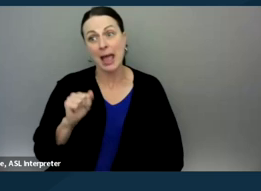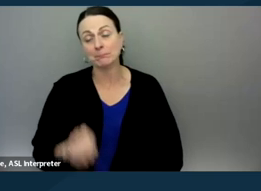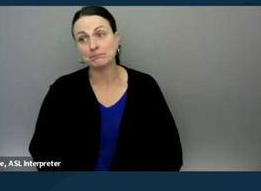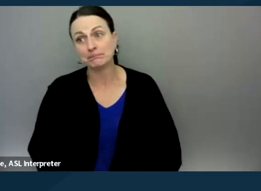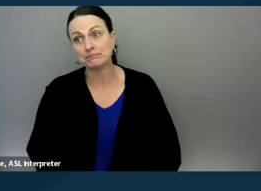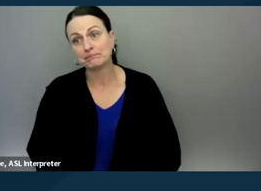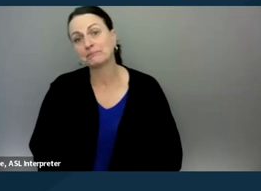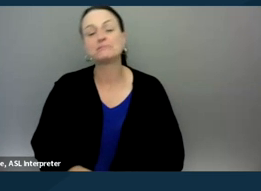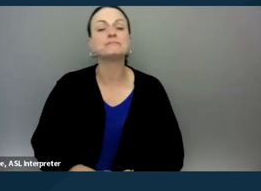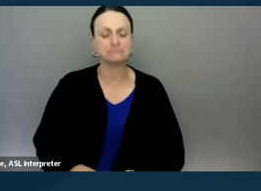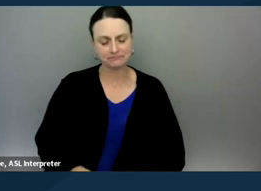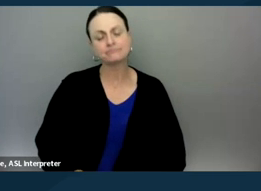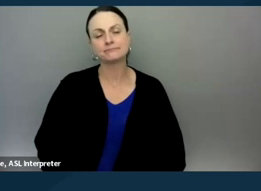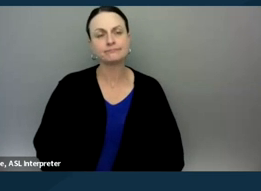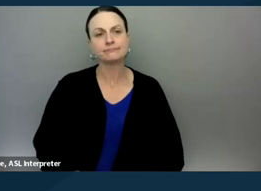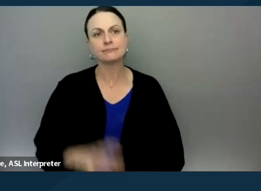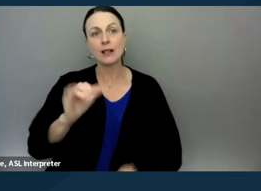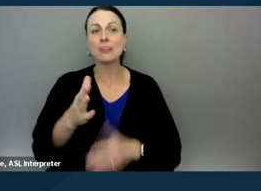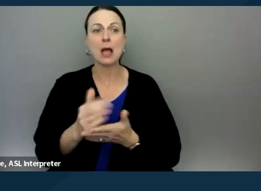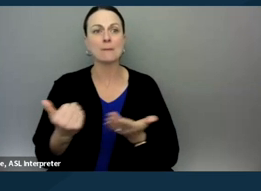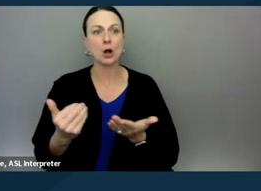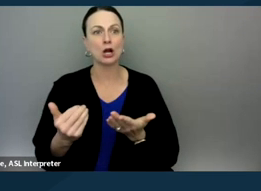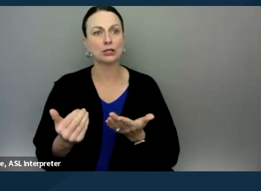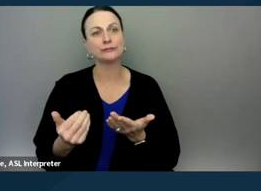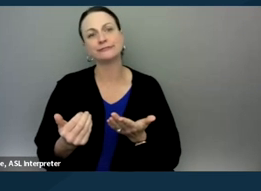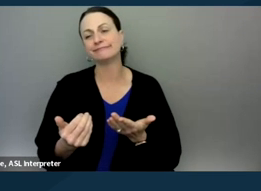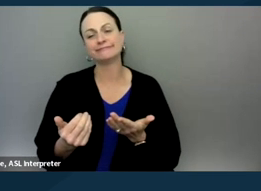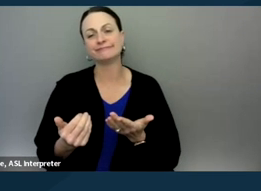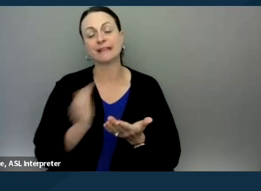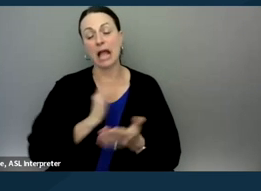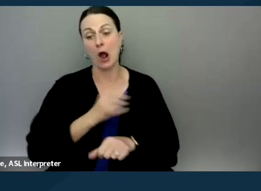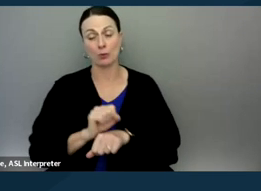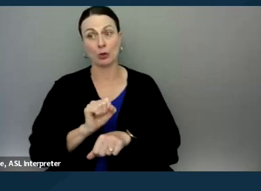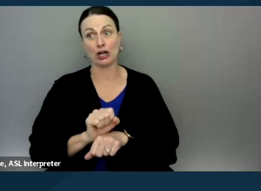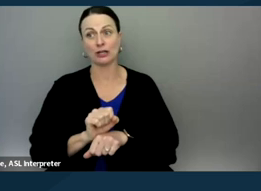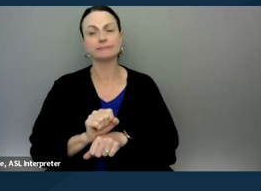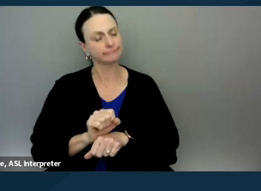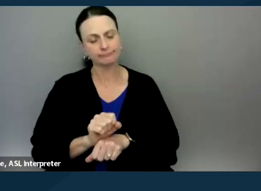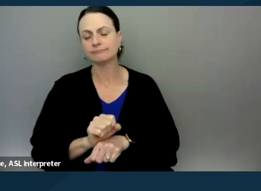And you know, that piece of what we do in our work is really, really important.